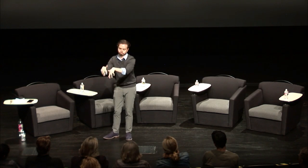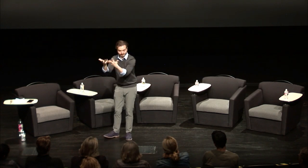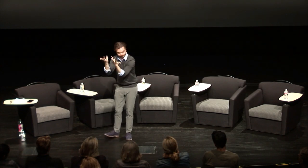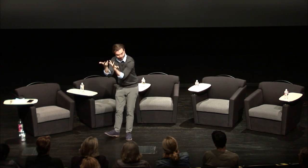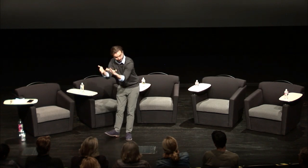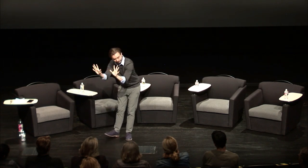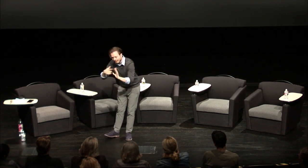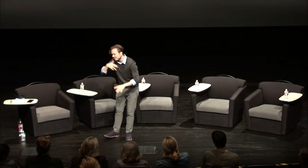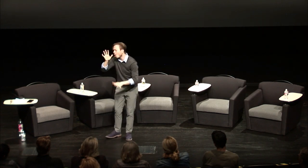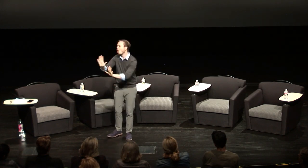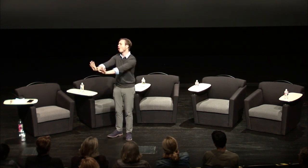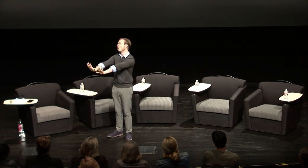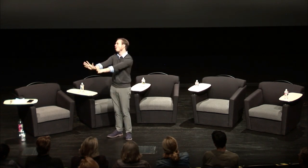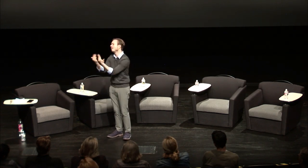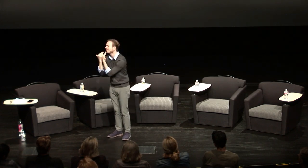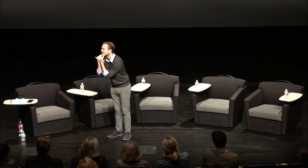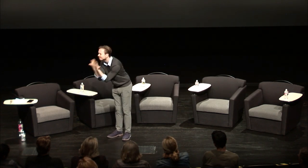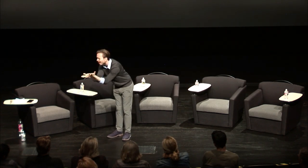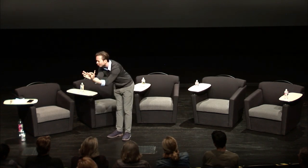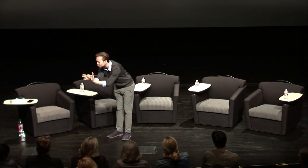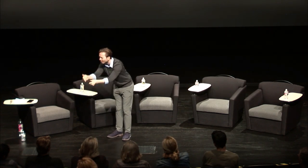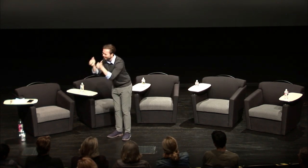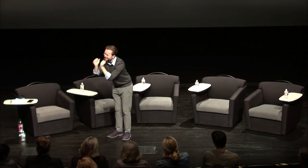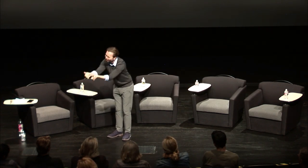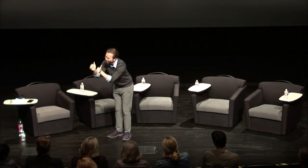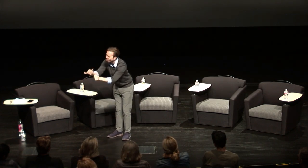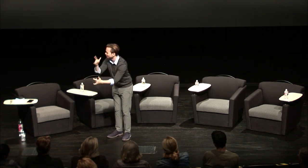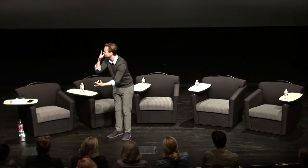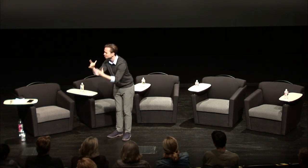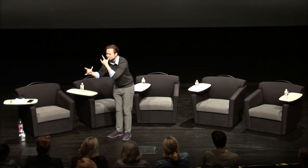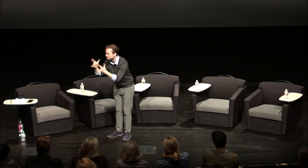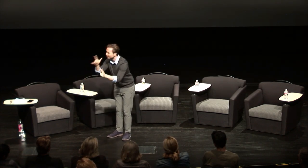after call everything went great at the end of it he gave the interpreter some